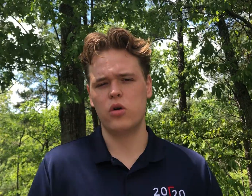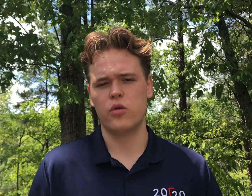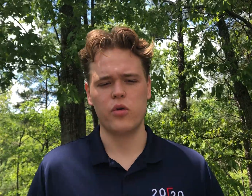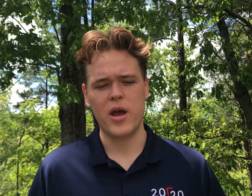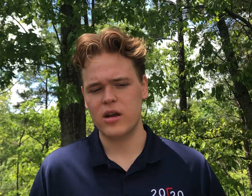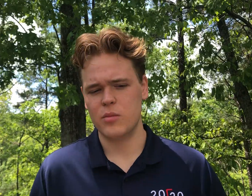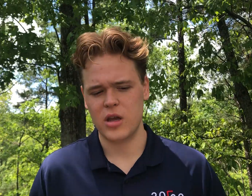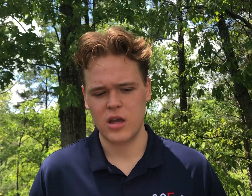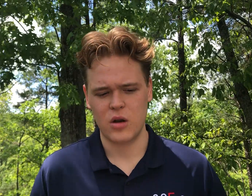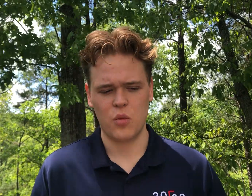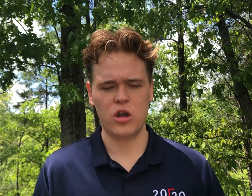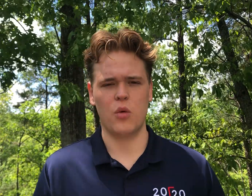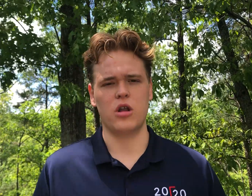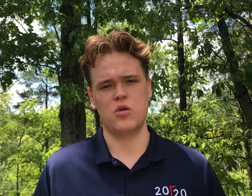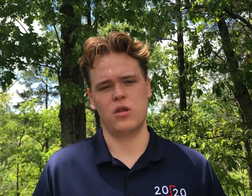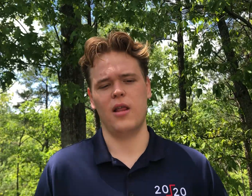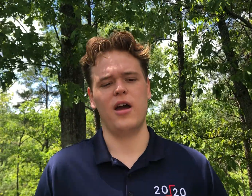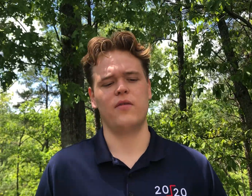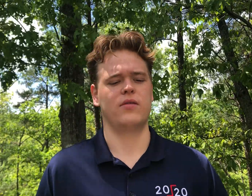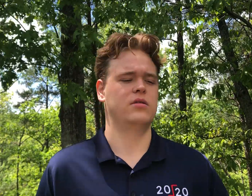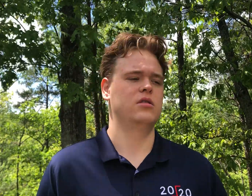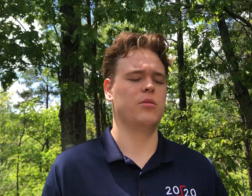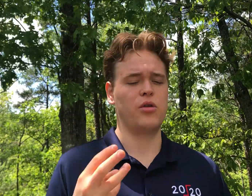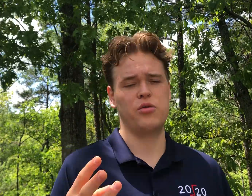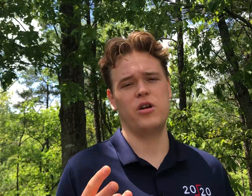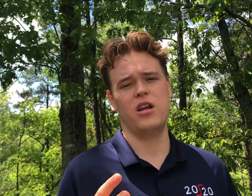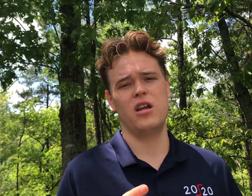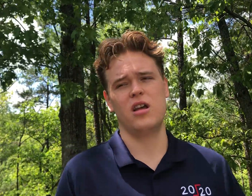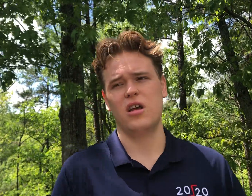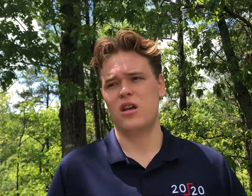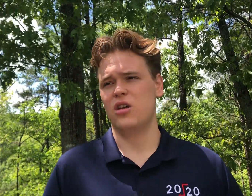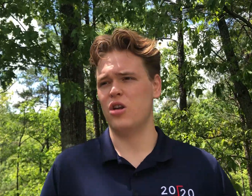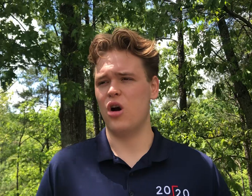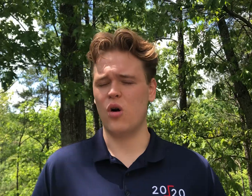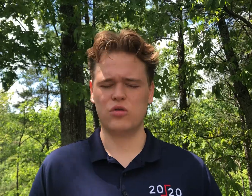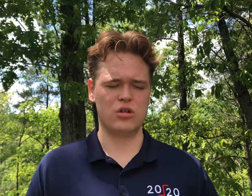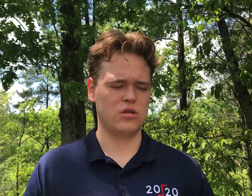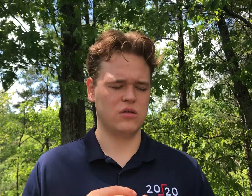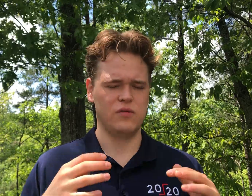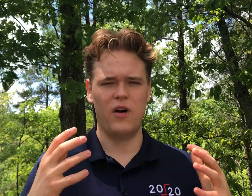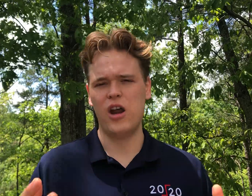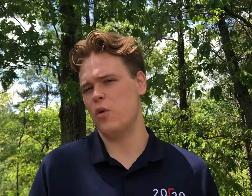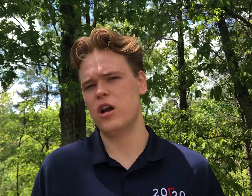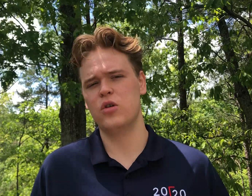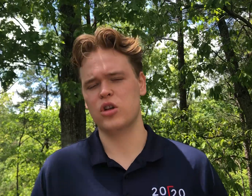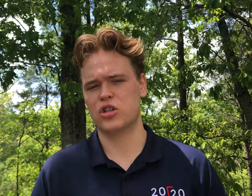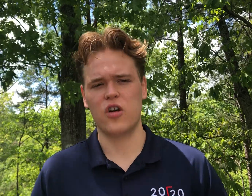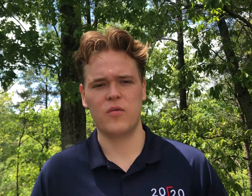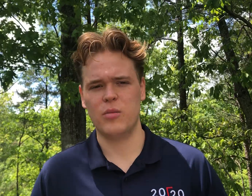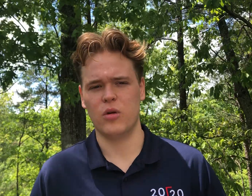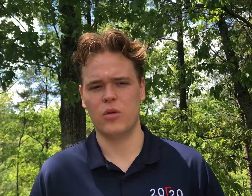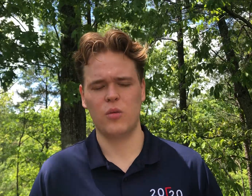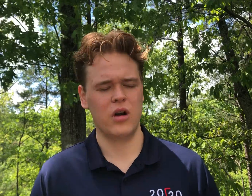who you were made to be, and what you want to do with life. Number three, just find ways you can serve people.